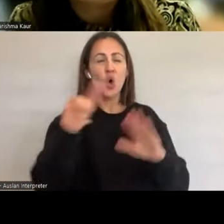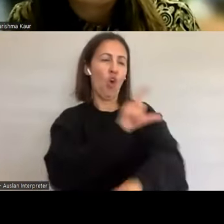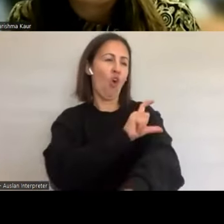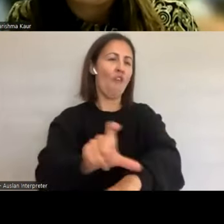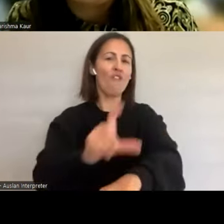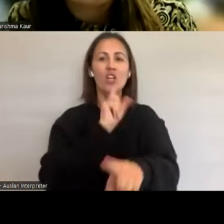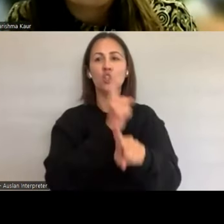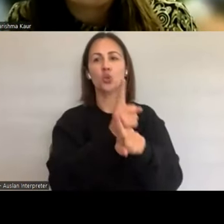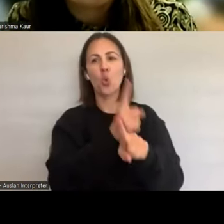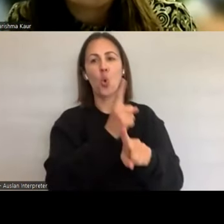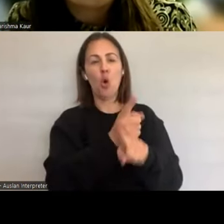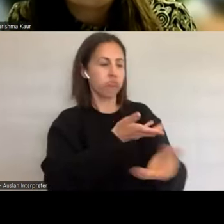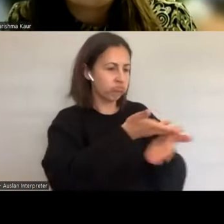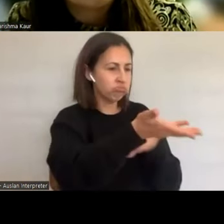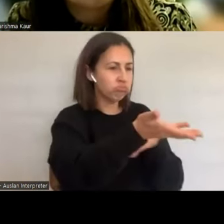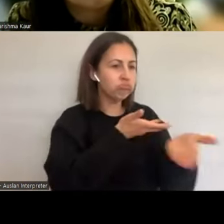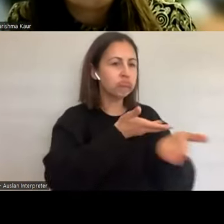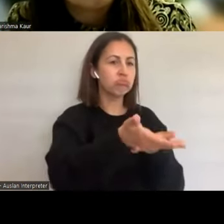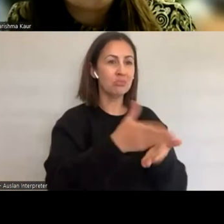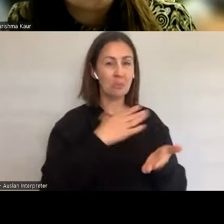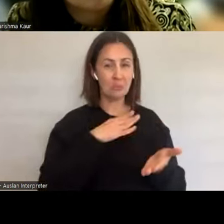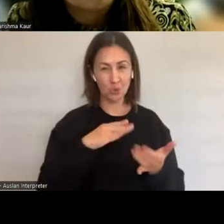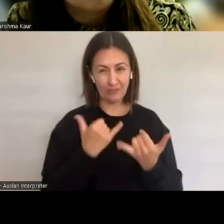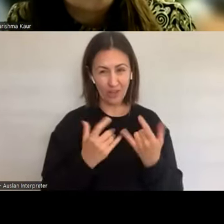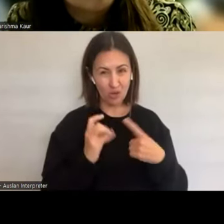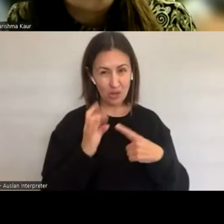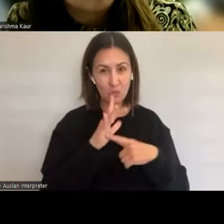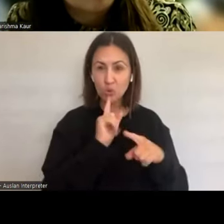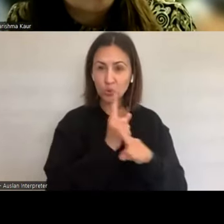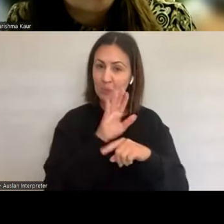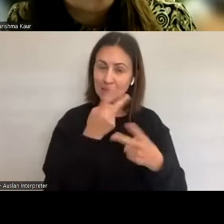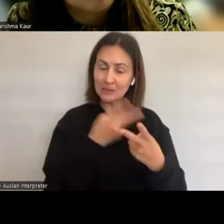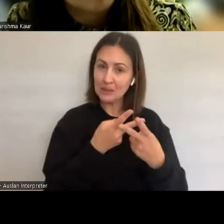aconversation, a necessary conversation. And the conversations that we've had with young people